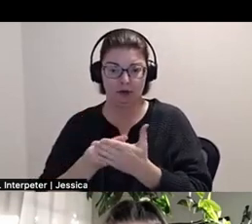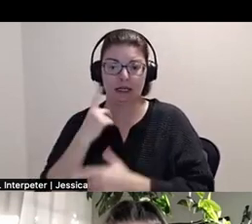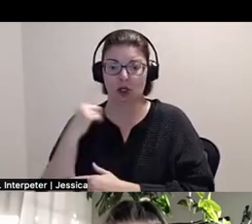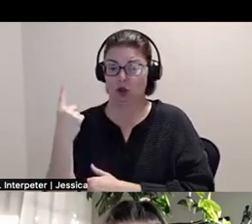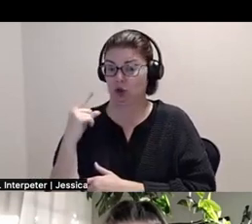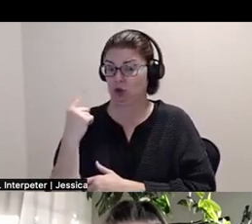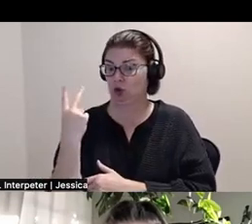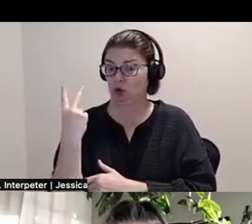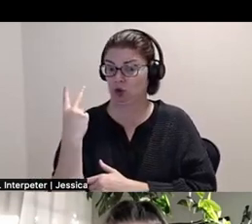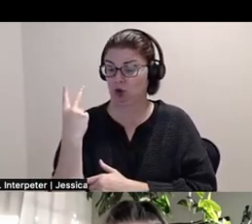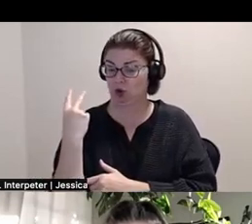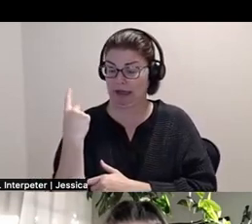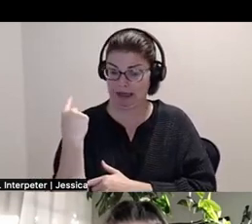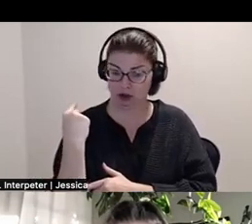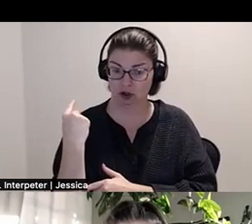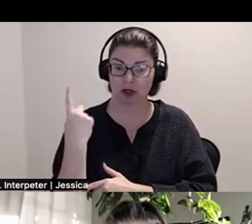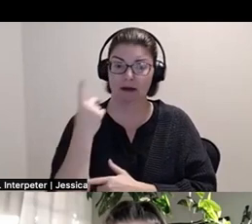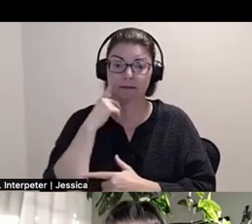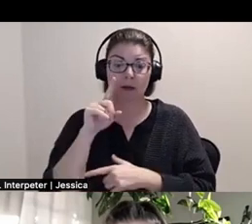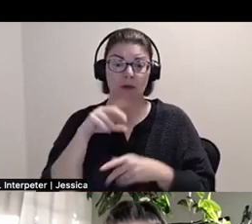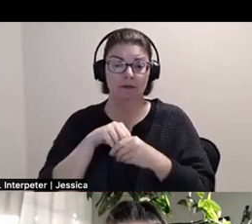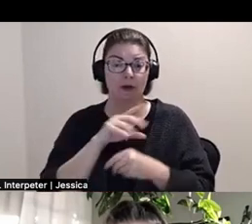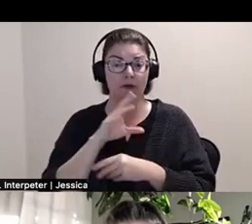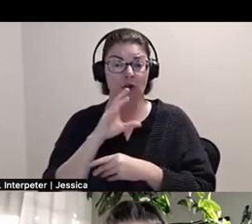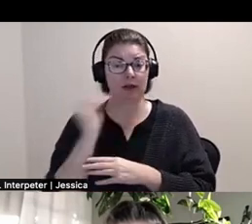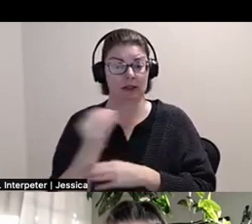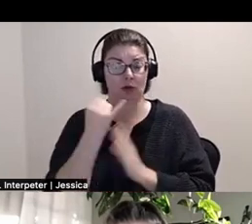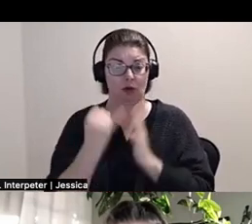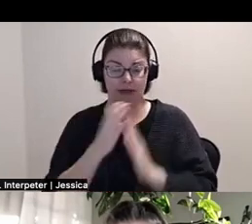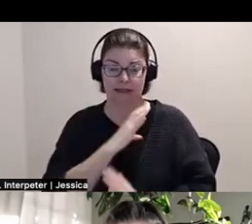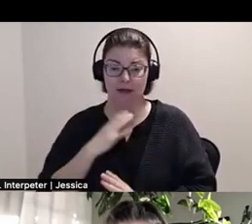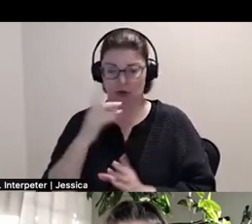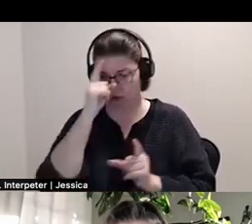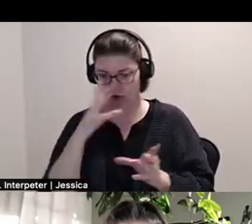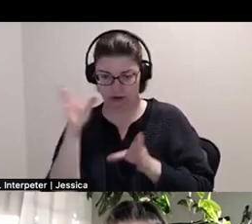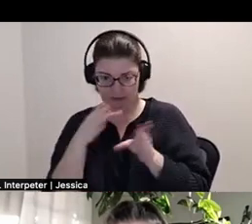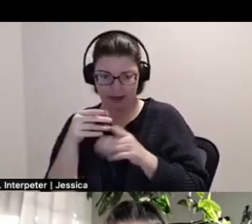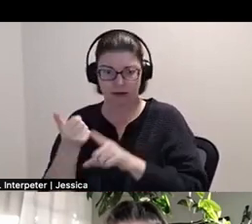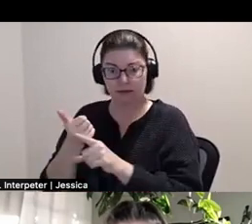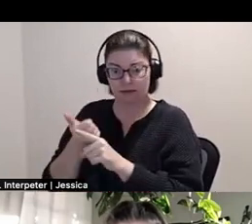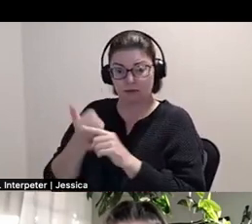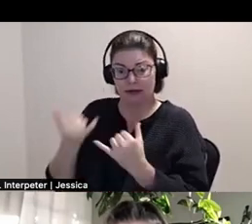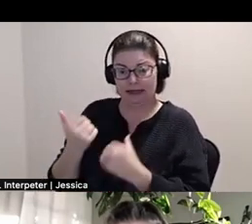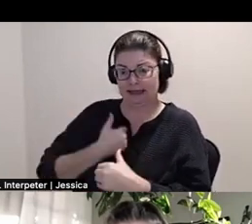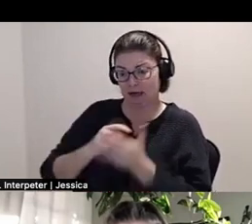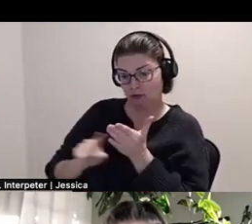for the Ontario Arts Council sorry, Strategic Plan. Currently, MacDonald is a Canada Research Chair